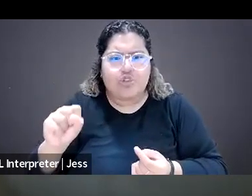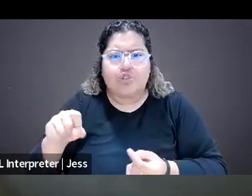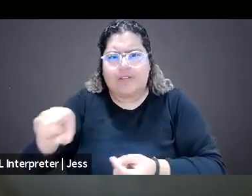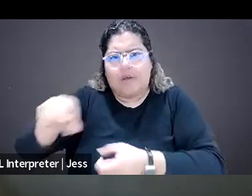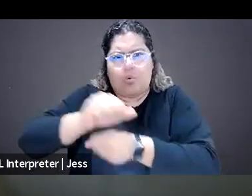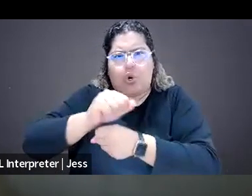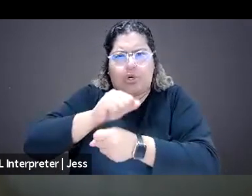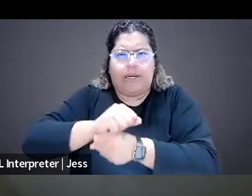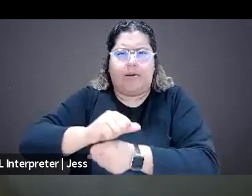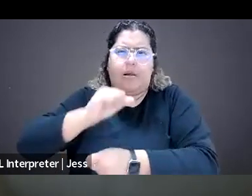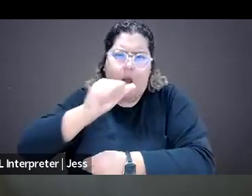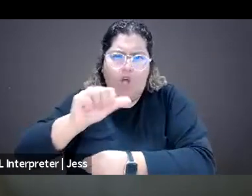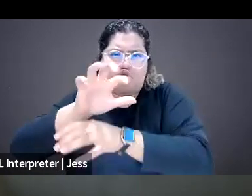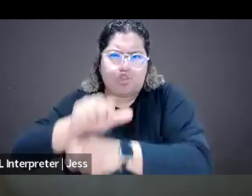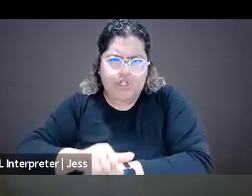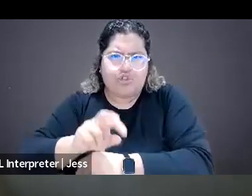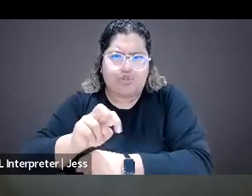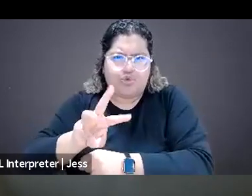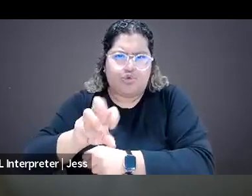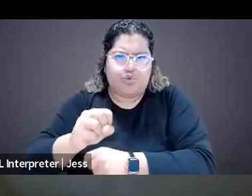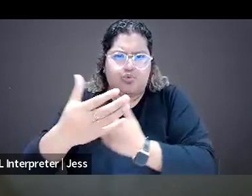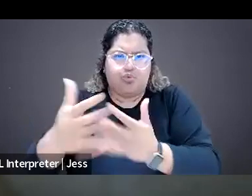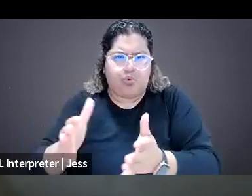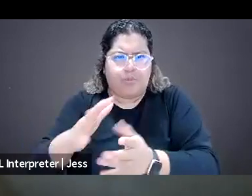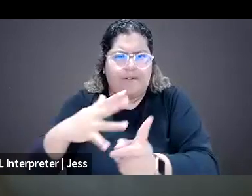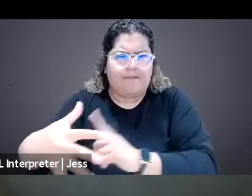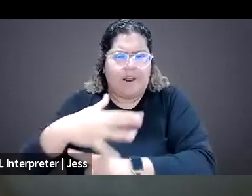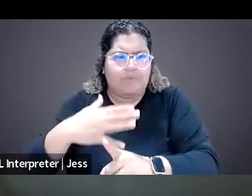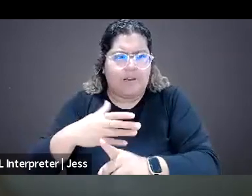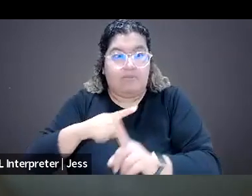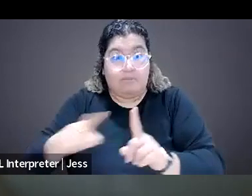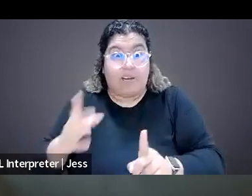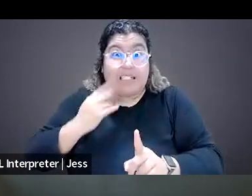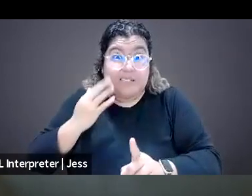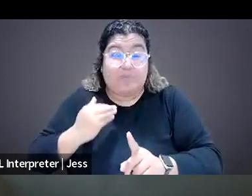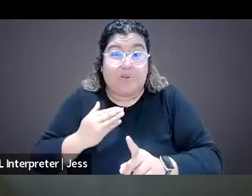but are facing these kinds of attacks should be like resources that they should be aware of.